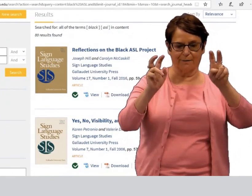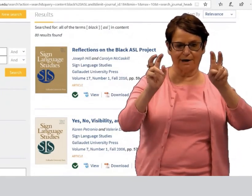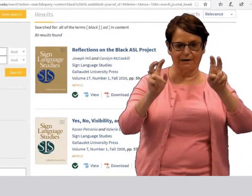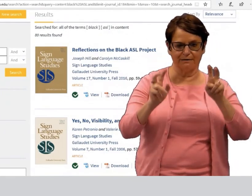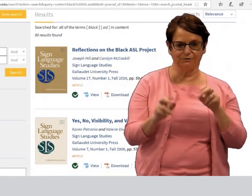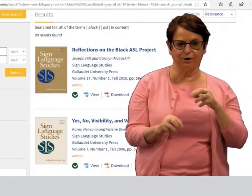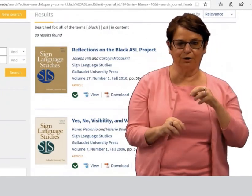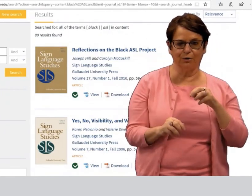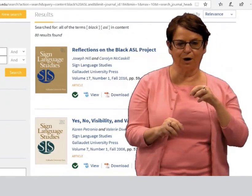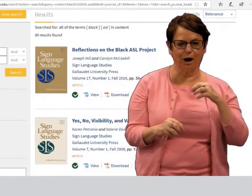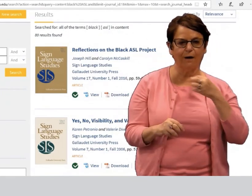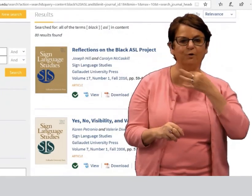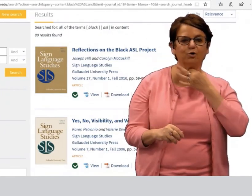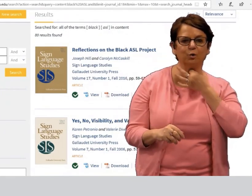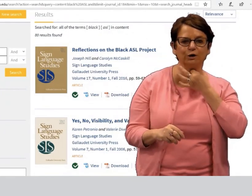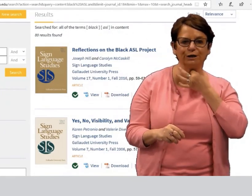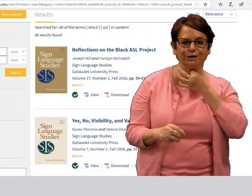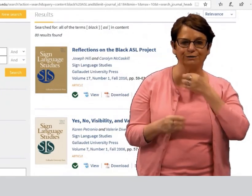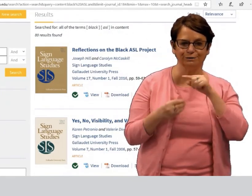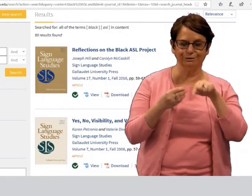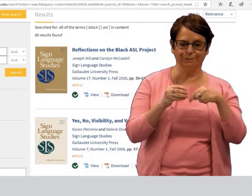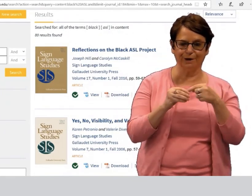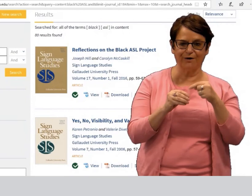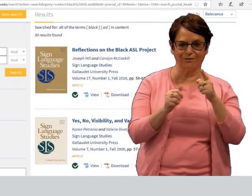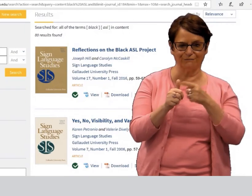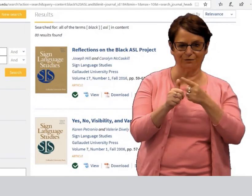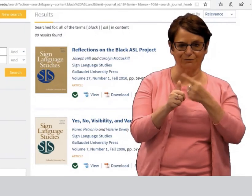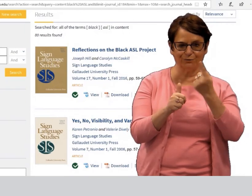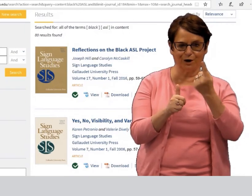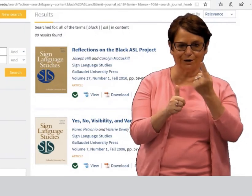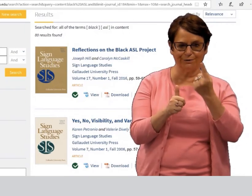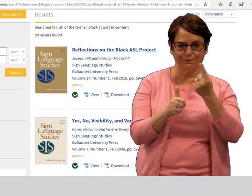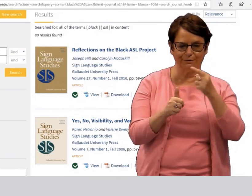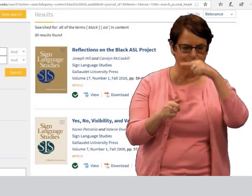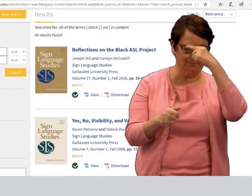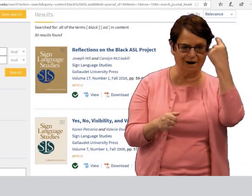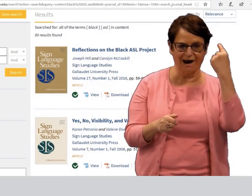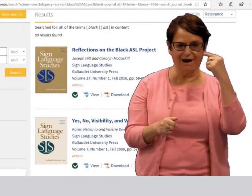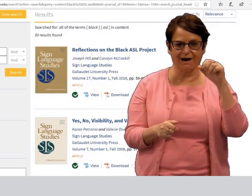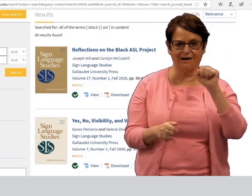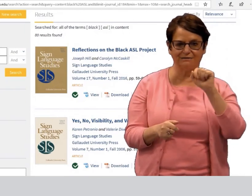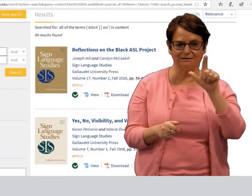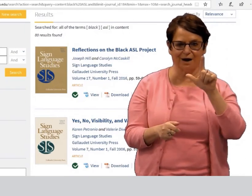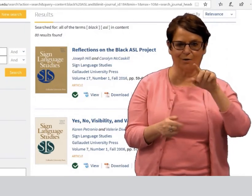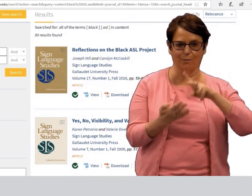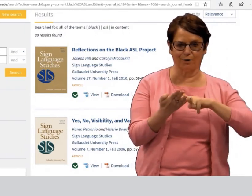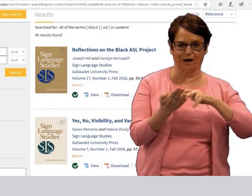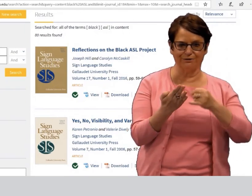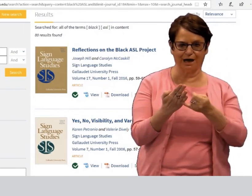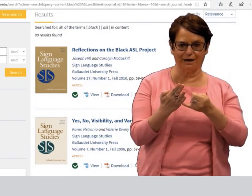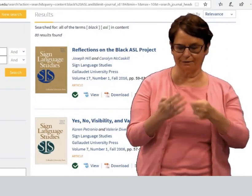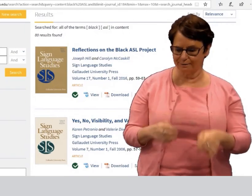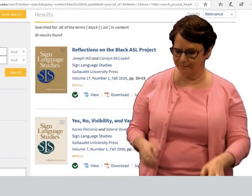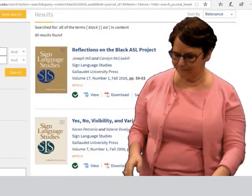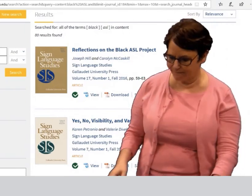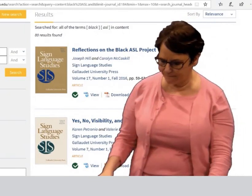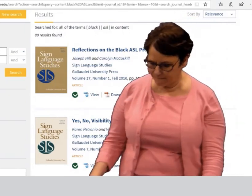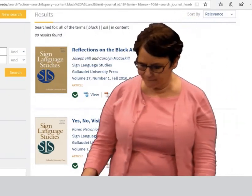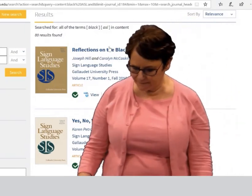You can see there are several articles about this topic. I'm curious about the first one, "The Black ASL Project."